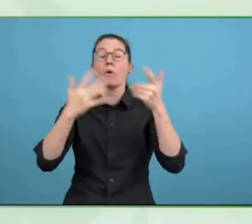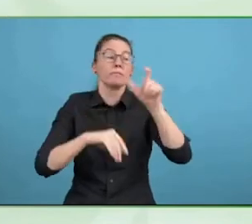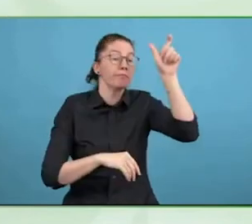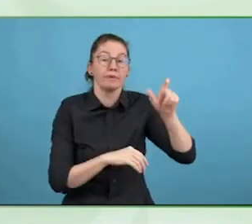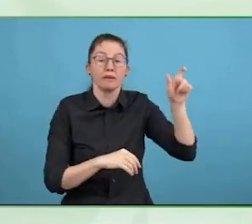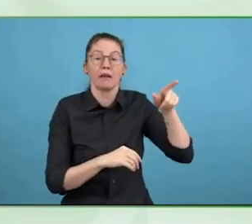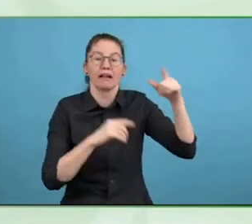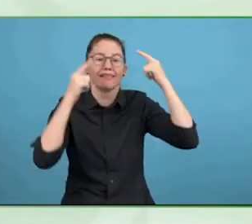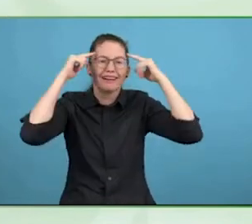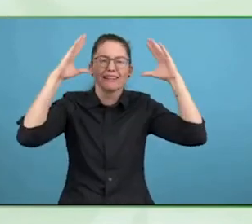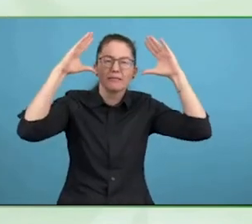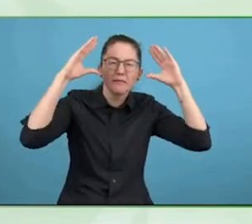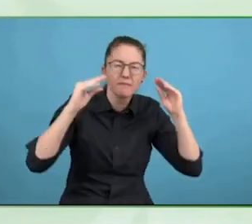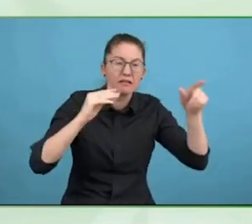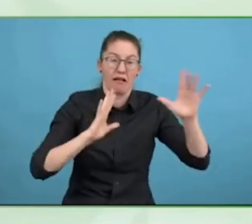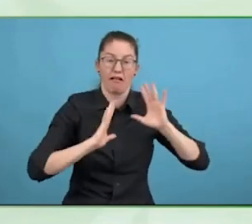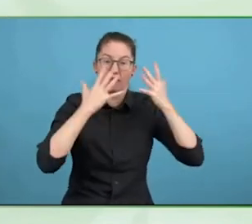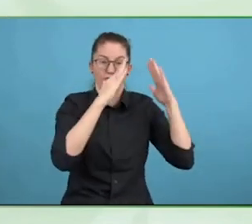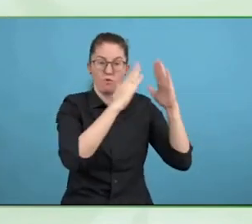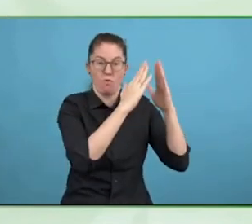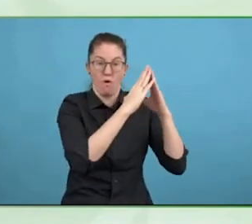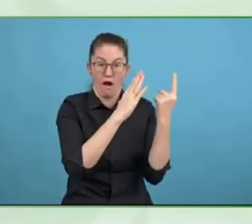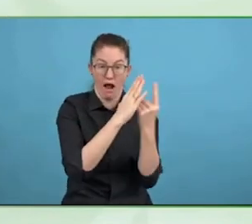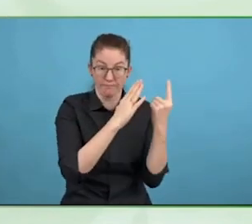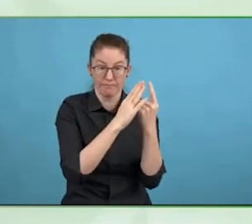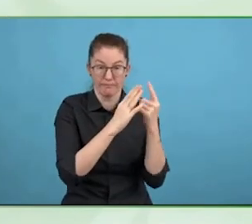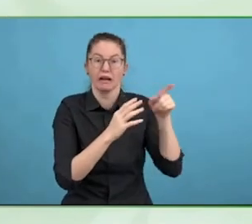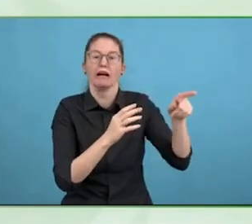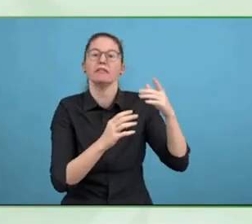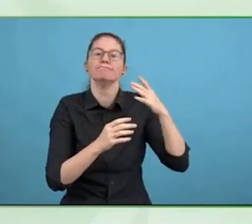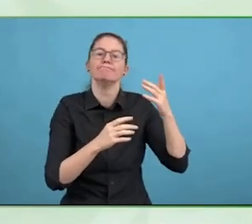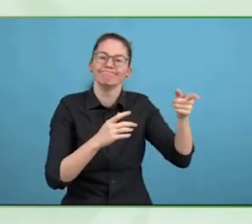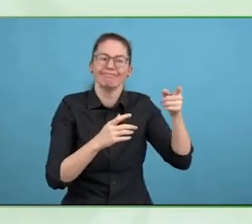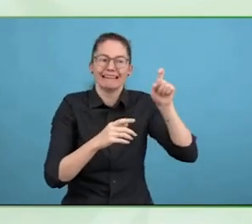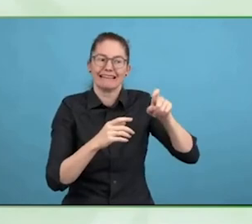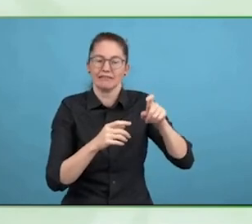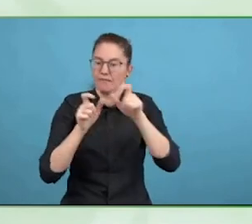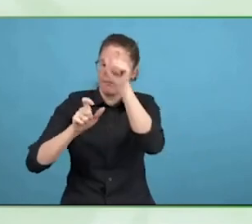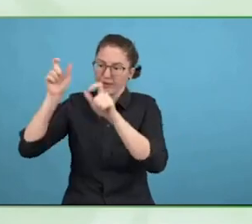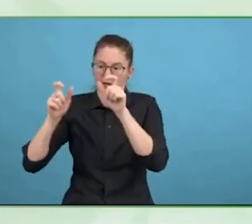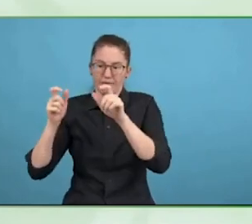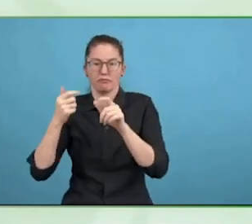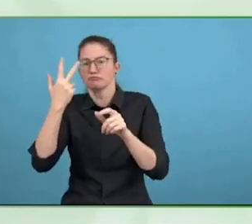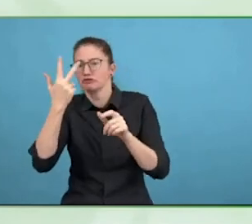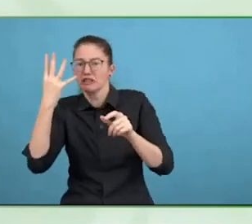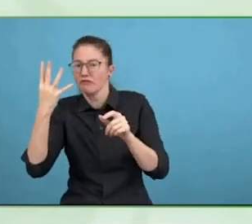But in a way that prevents that person from being segregated or isolated from the community.